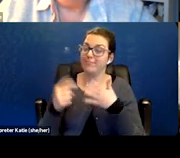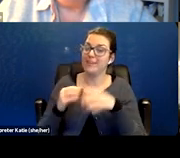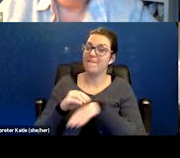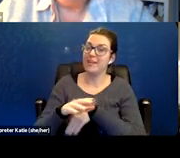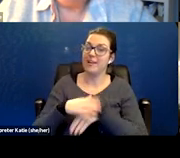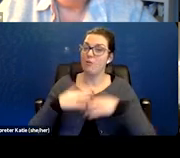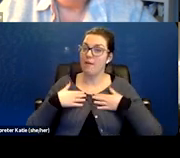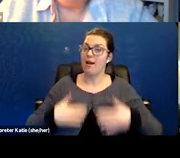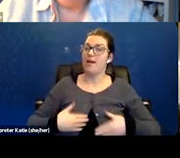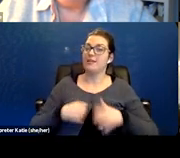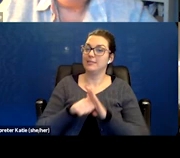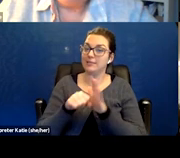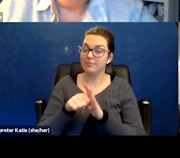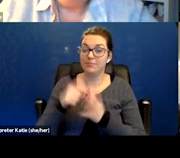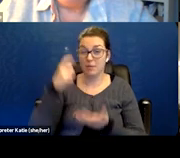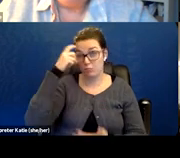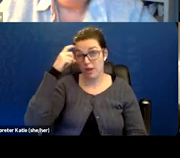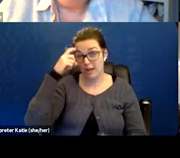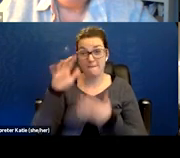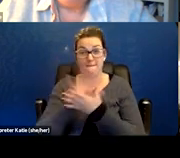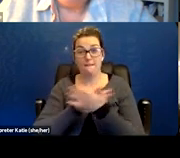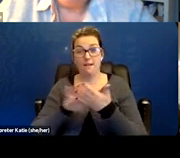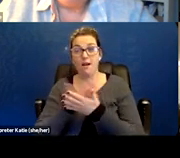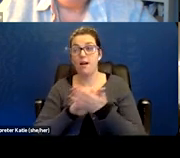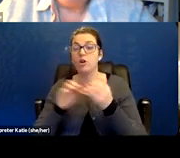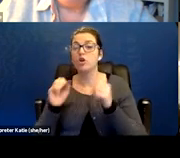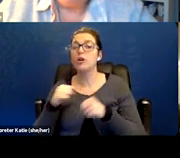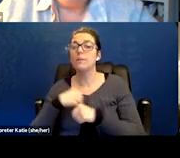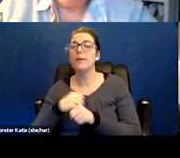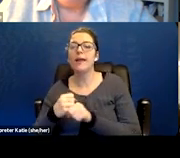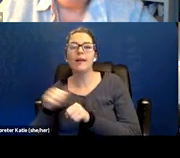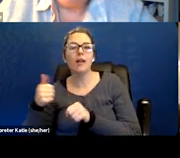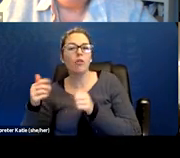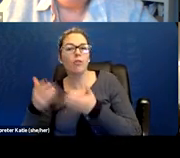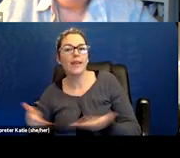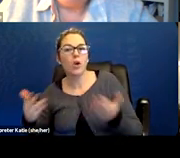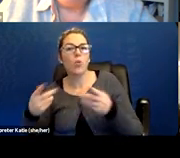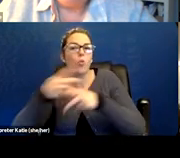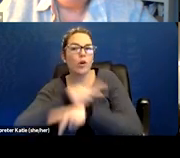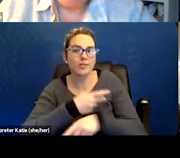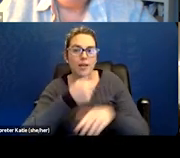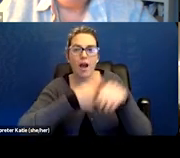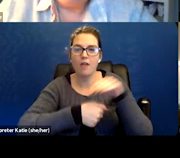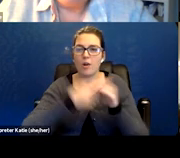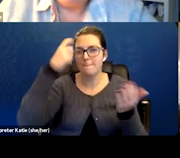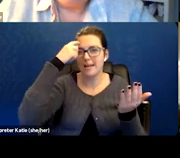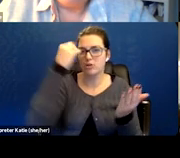and brain fog could make something worse under the mental listings. But it all comes down to the impact